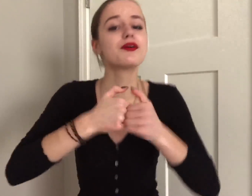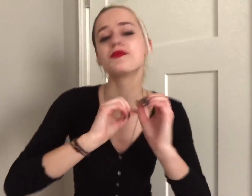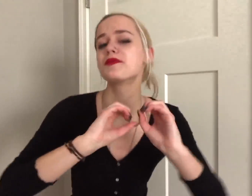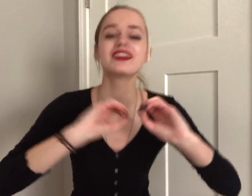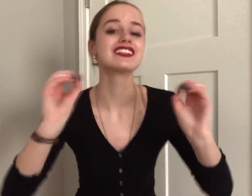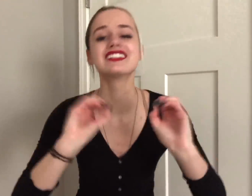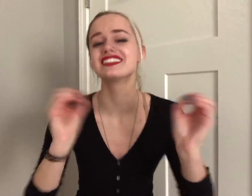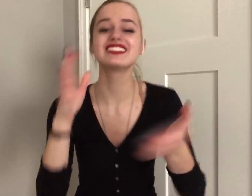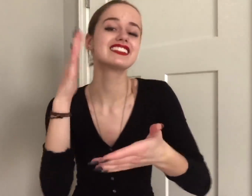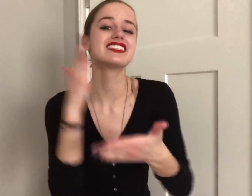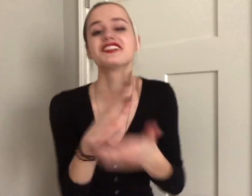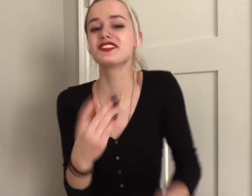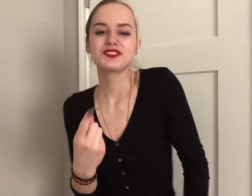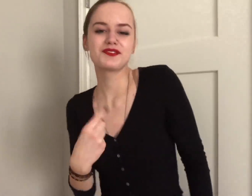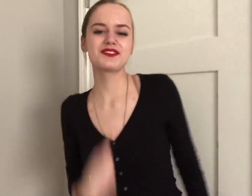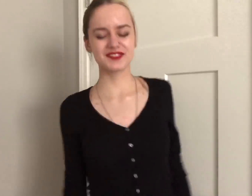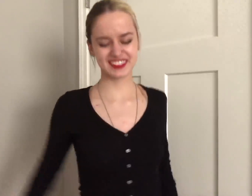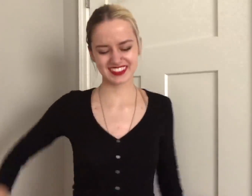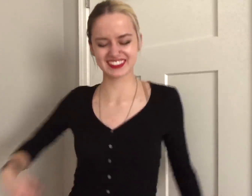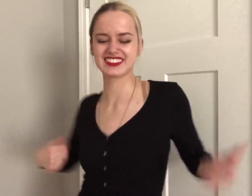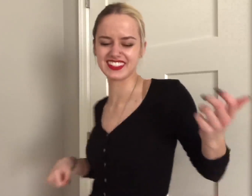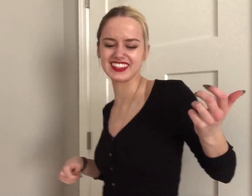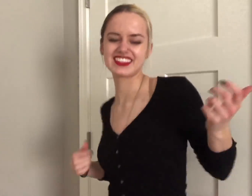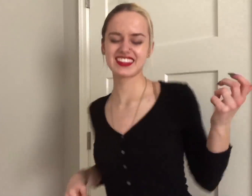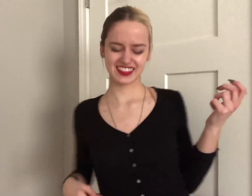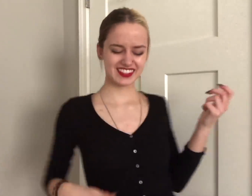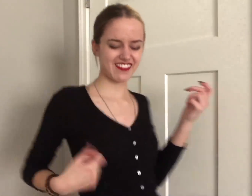baby there's nothing holding me back